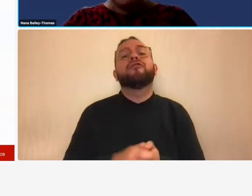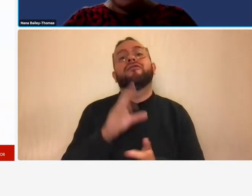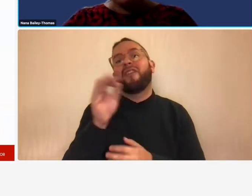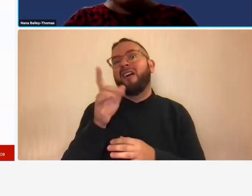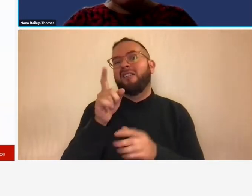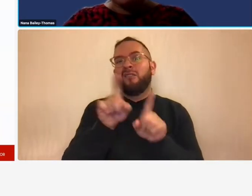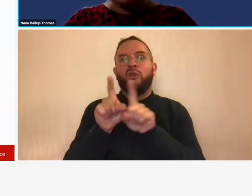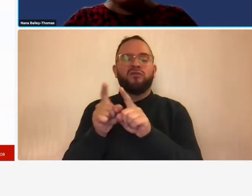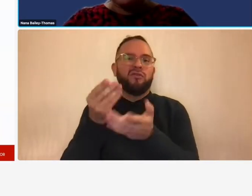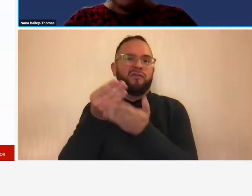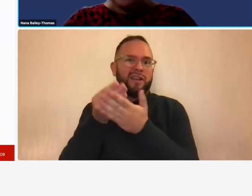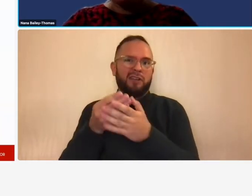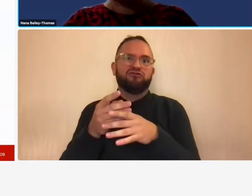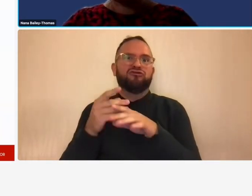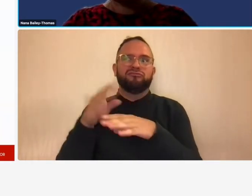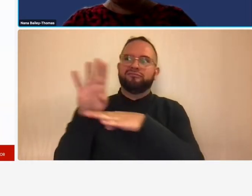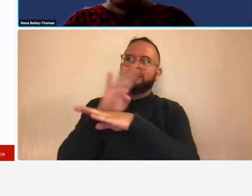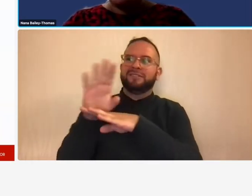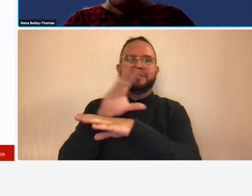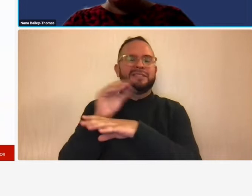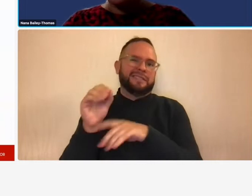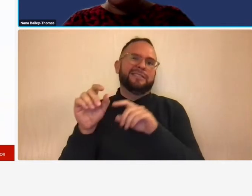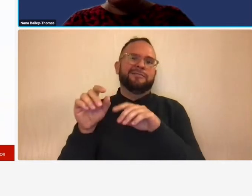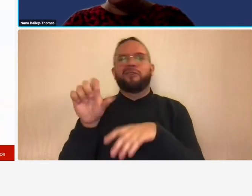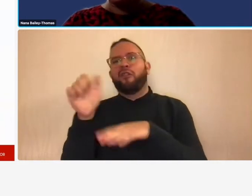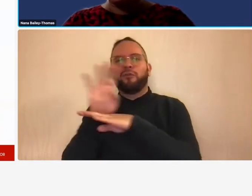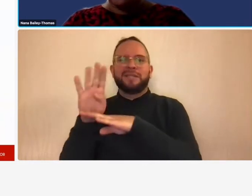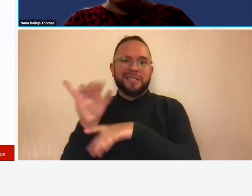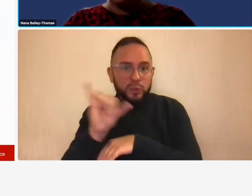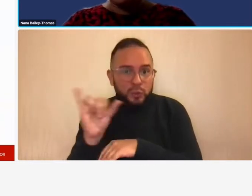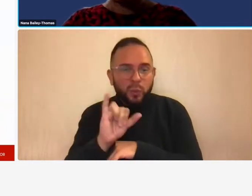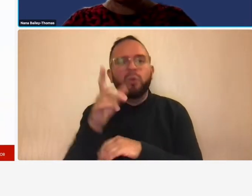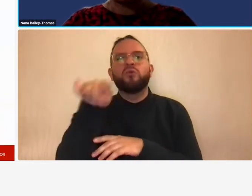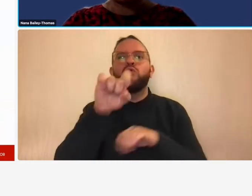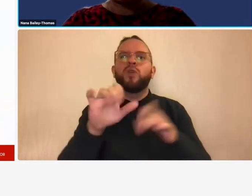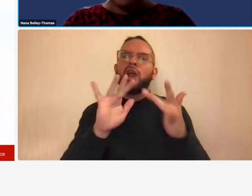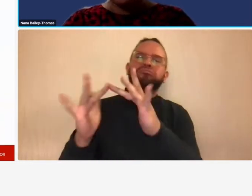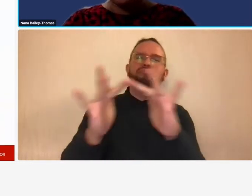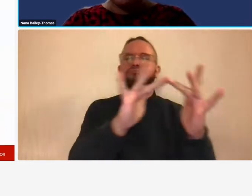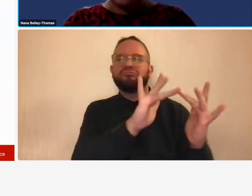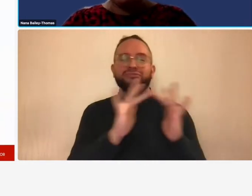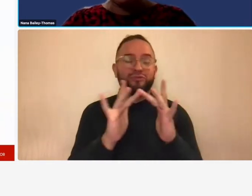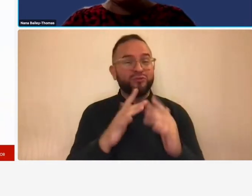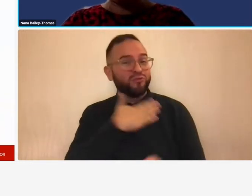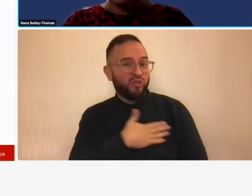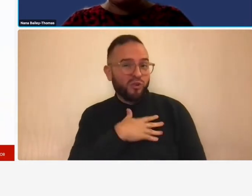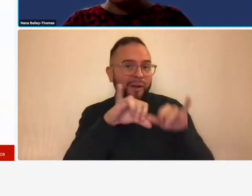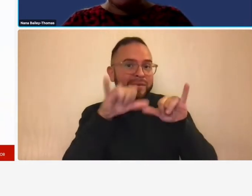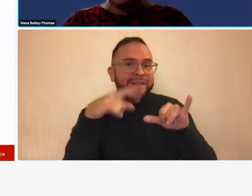resources and business to business networking so stay tuned for this opportunity to engage directly